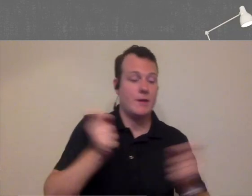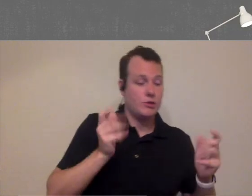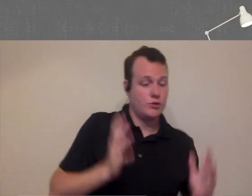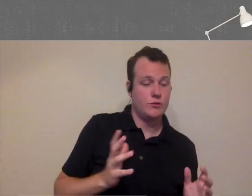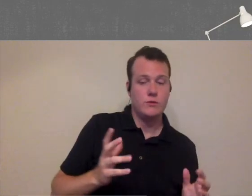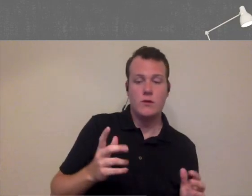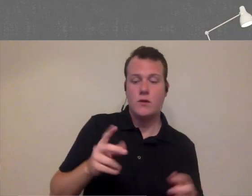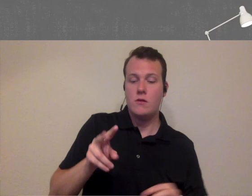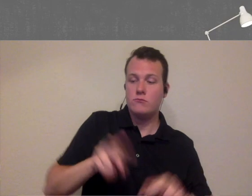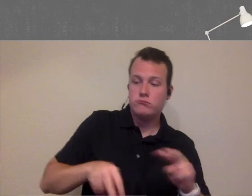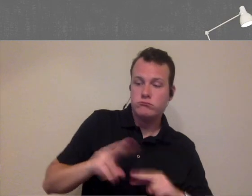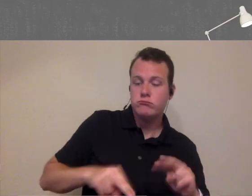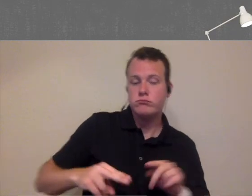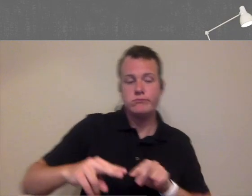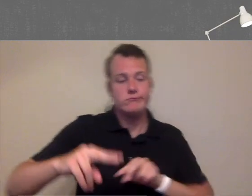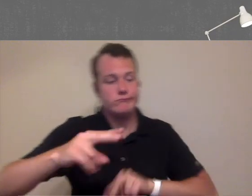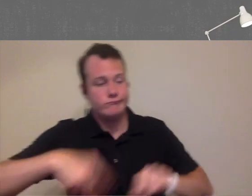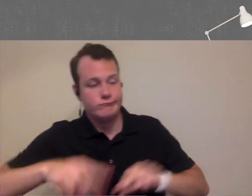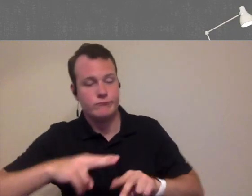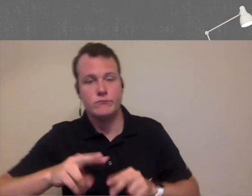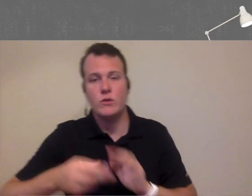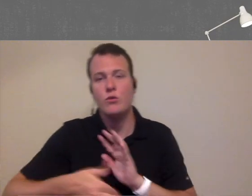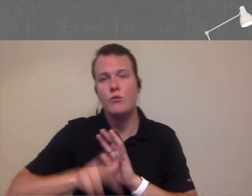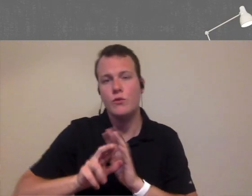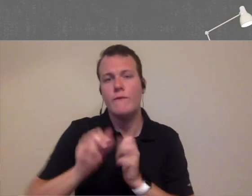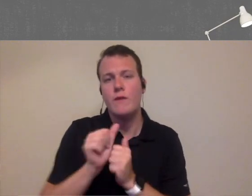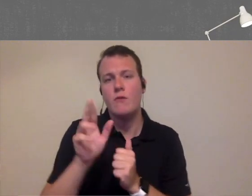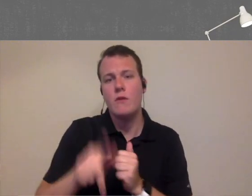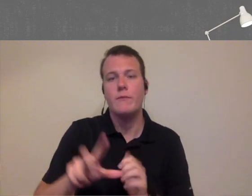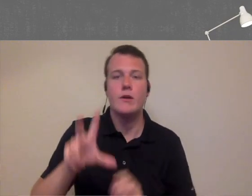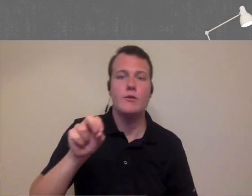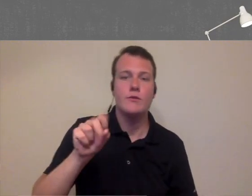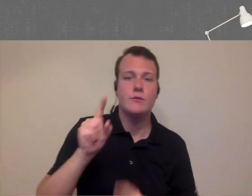management we will provide some kind of review or follow-up to say maybe 30 days